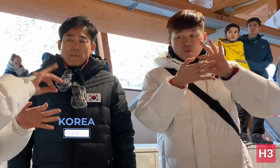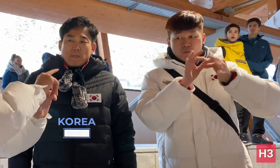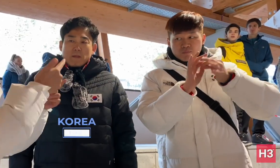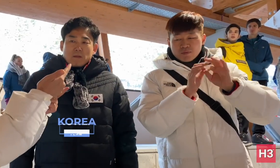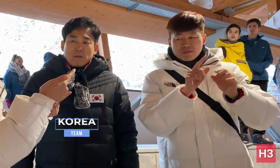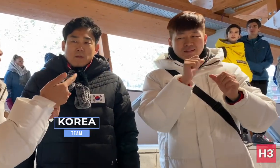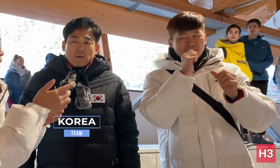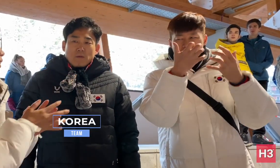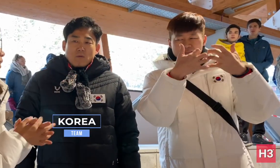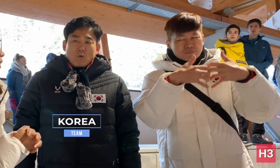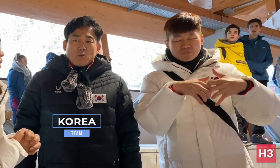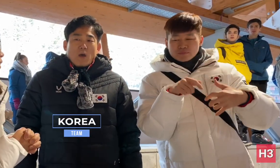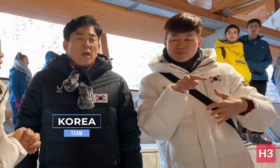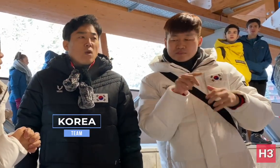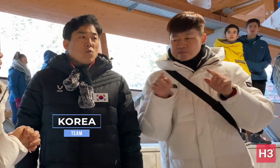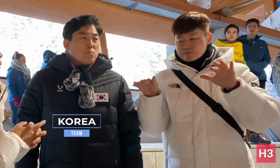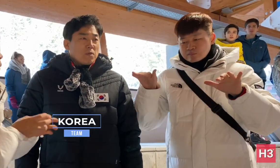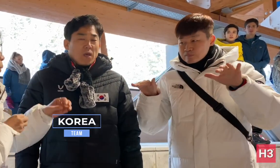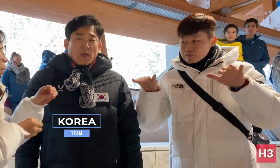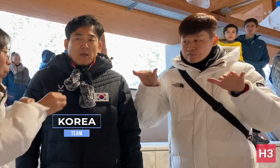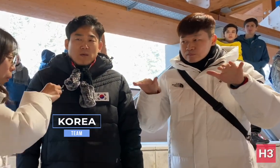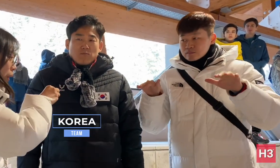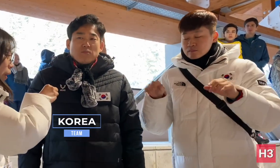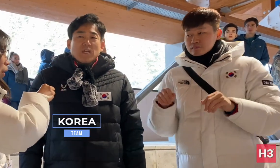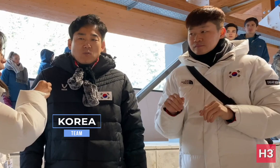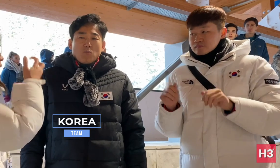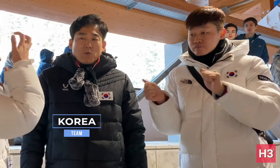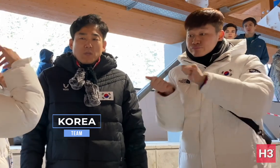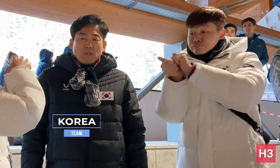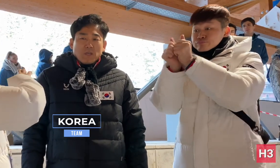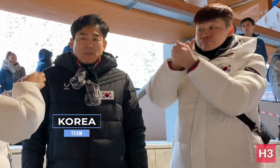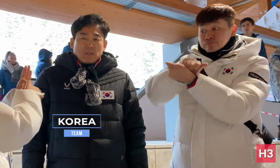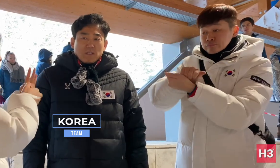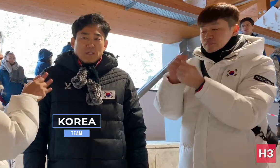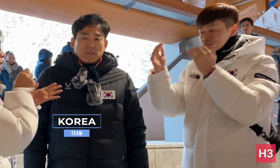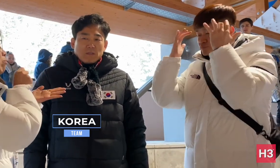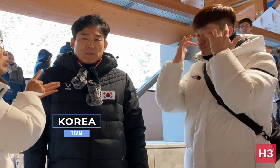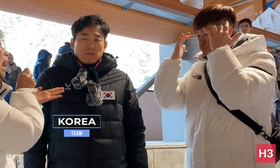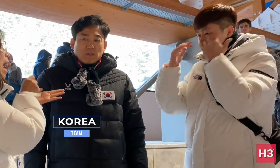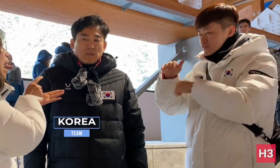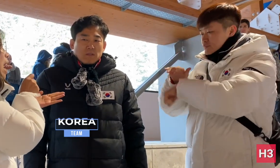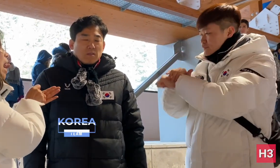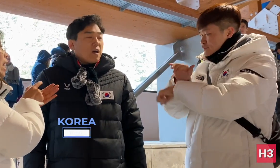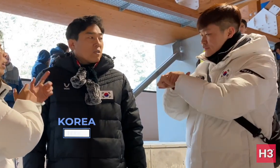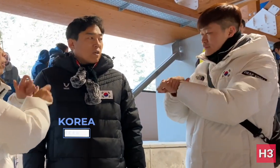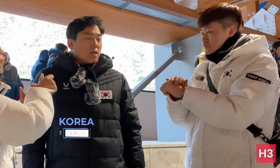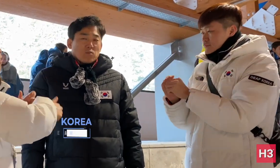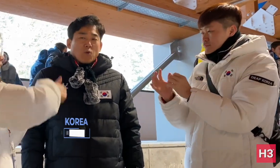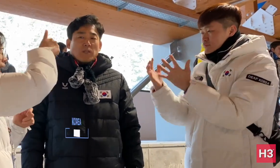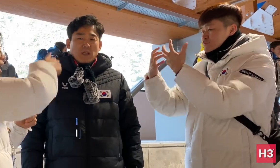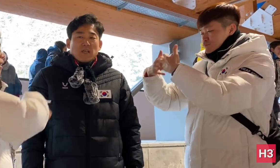Futsal isn't a suitable match for the Winter Deaflympics. It's more suitable for the Summer Games. I think it's much better